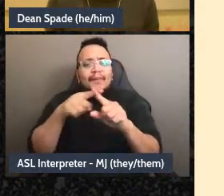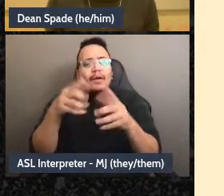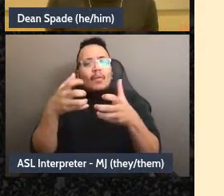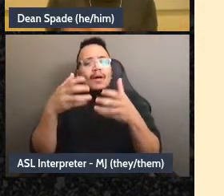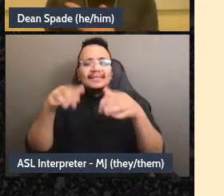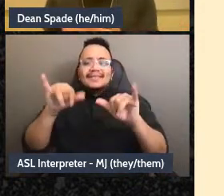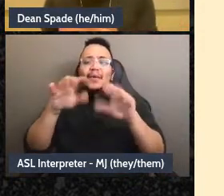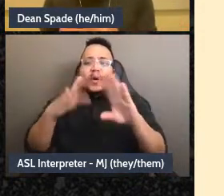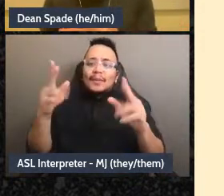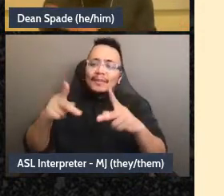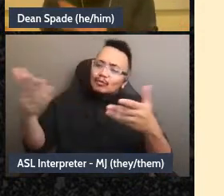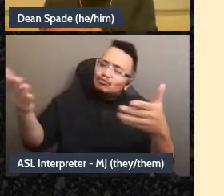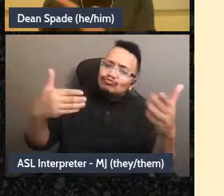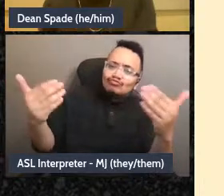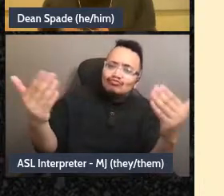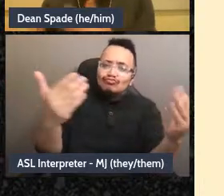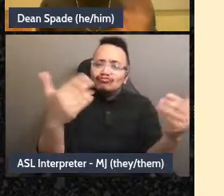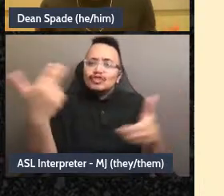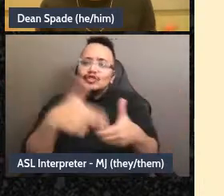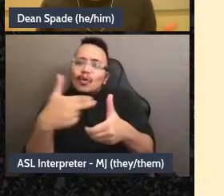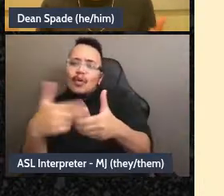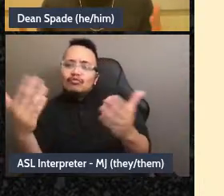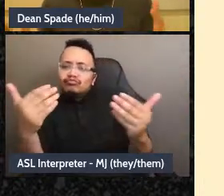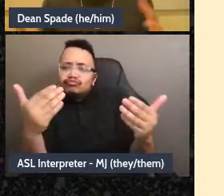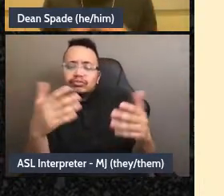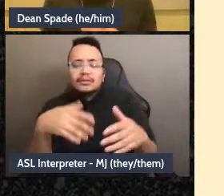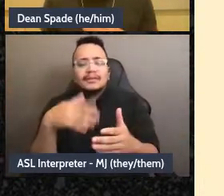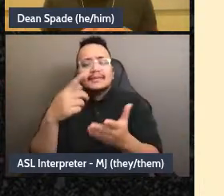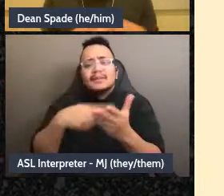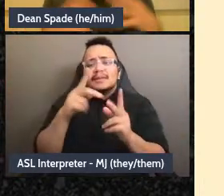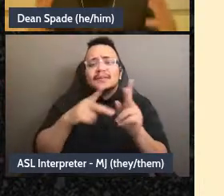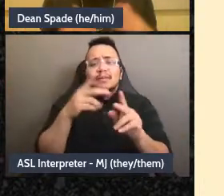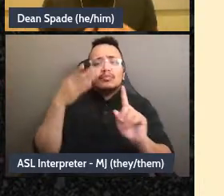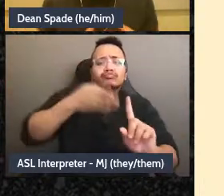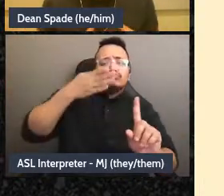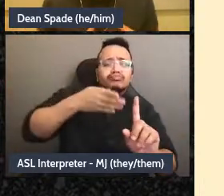you know, some people can't come every time that's okay but we want to have some way of knowing